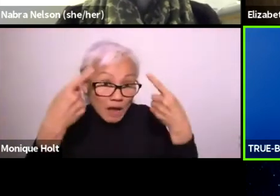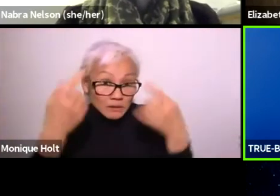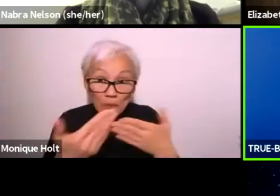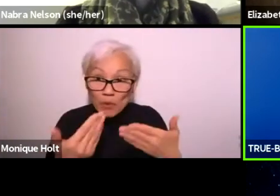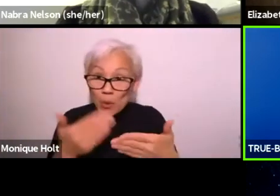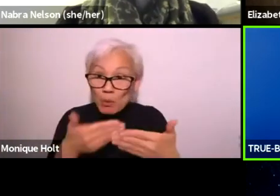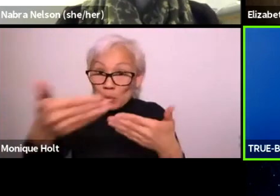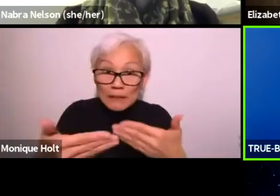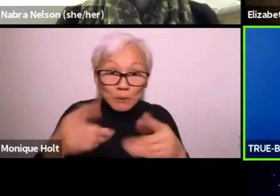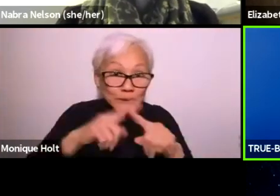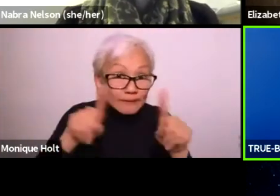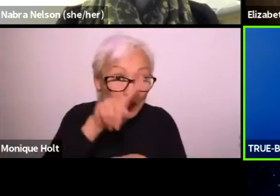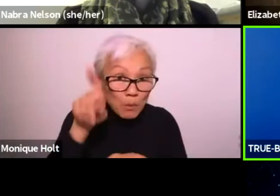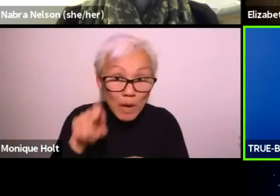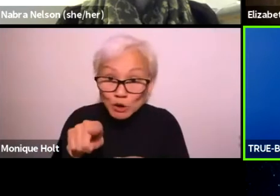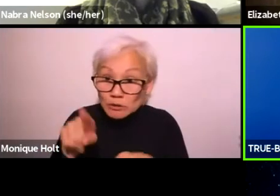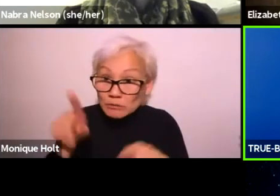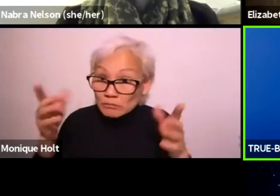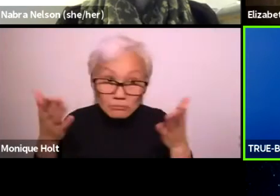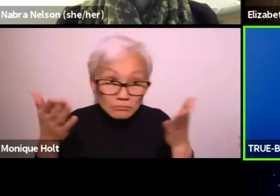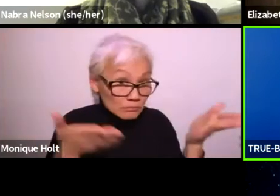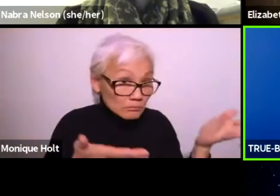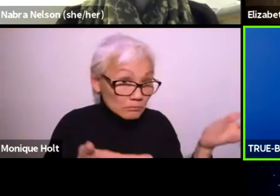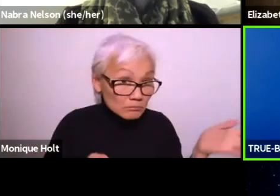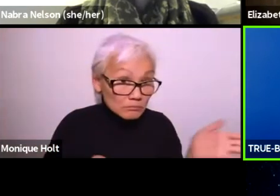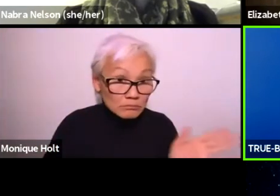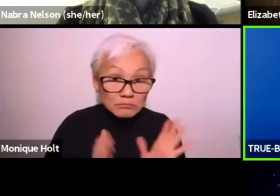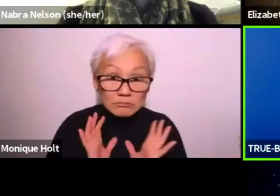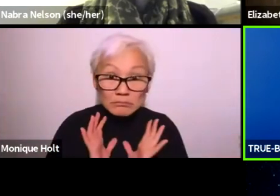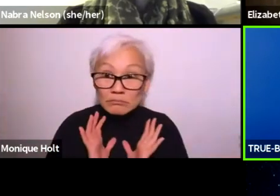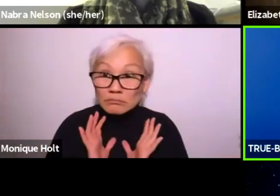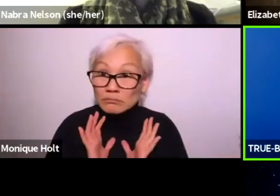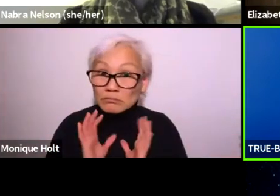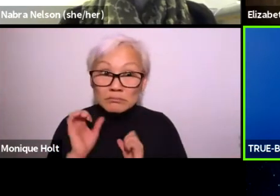Other thoughts, other suggestions, or ready for the next question?